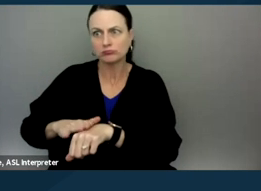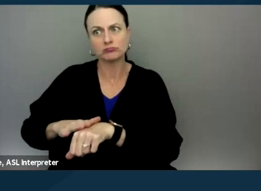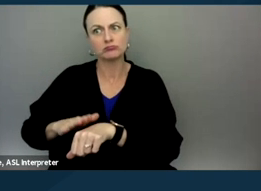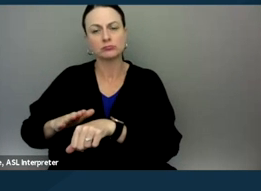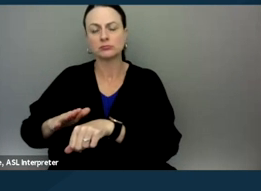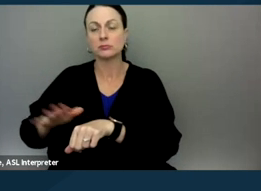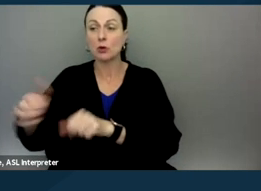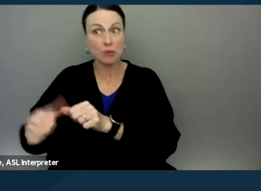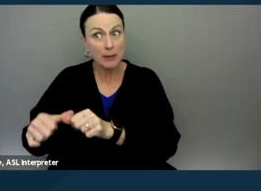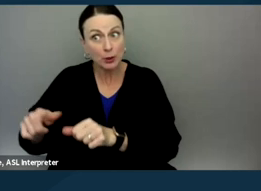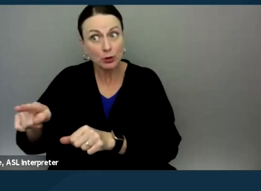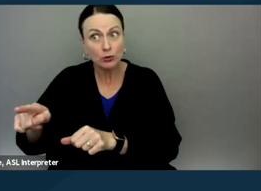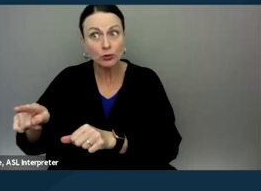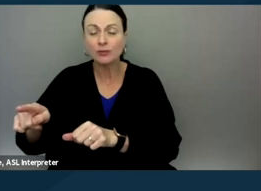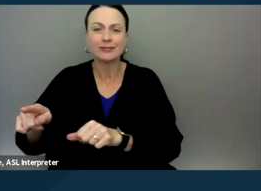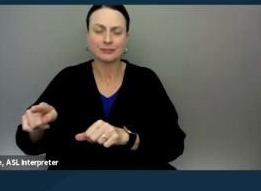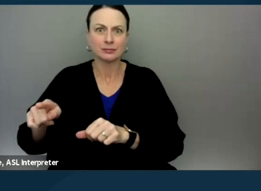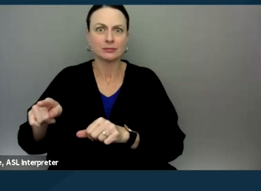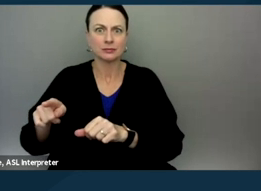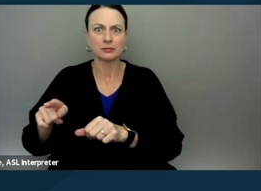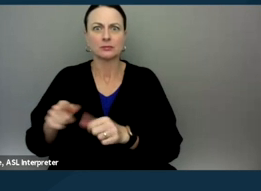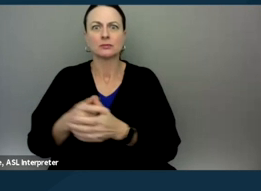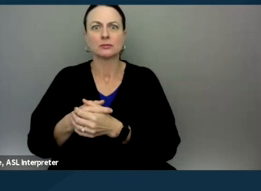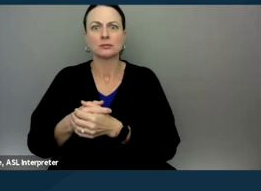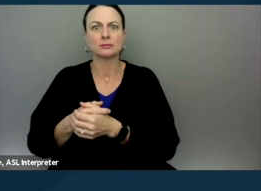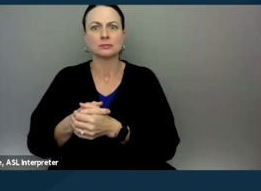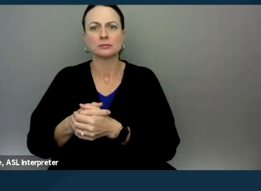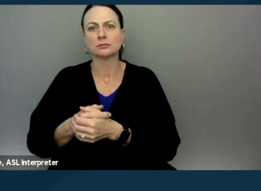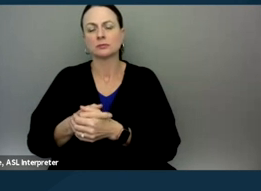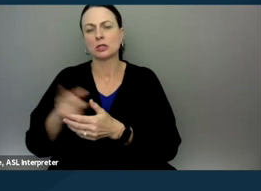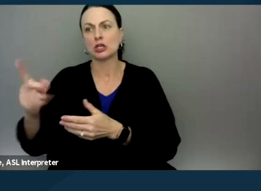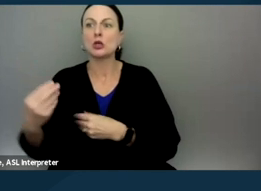to remember that they are there simply just to provide that clerical service